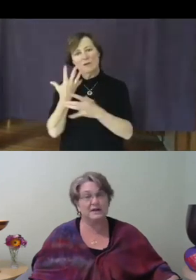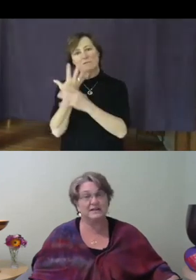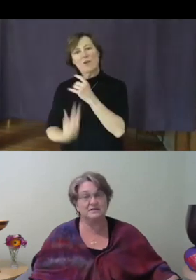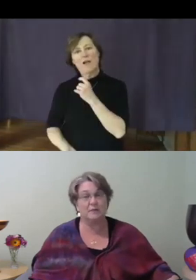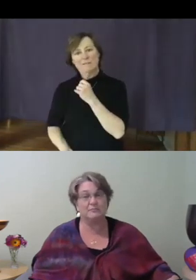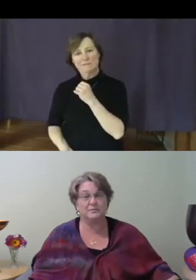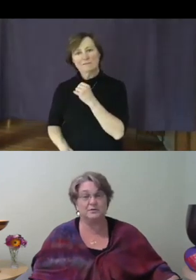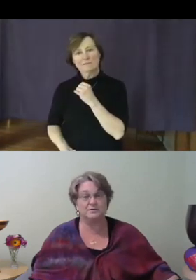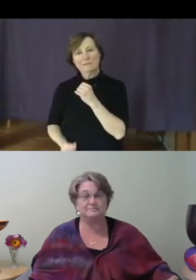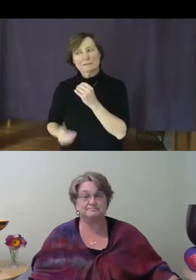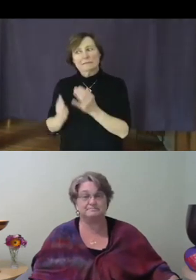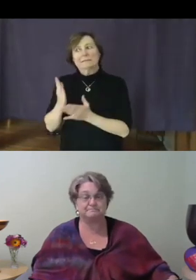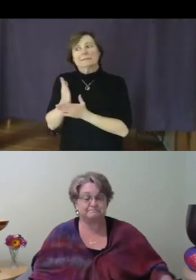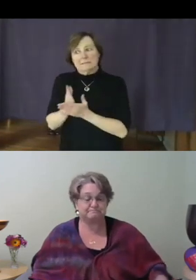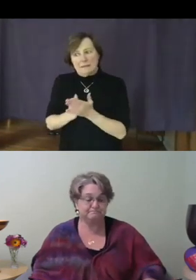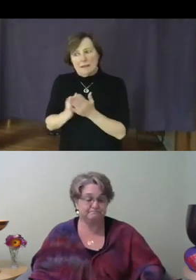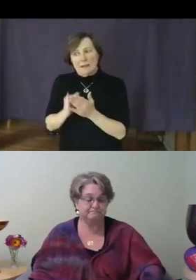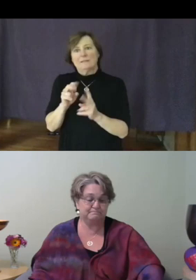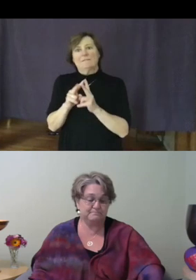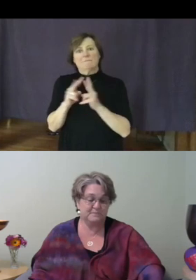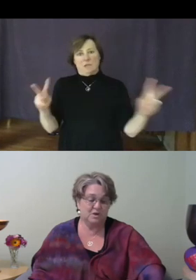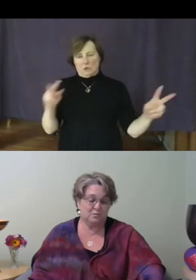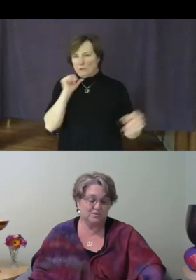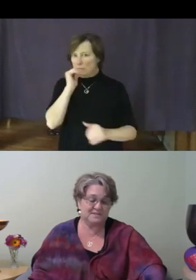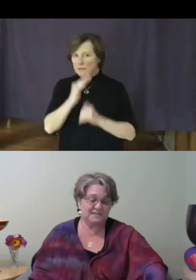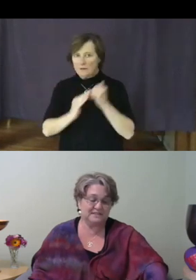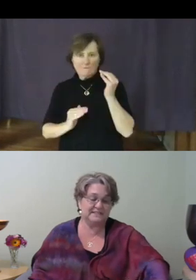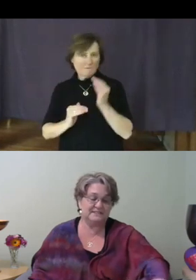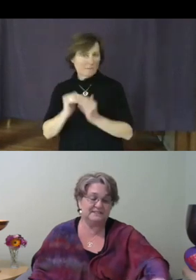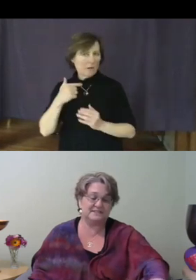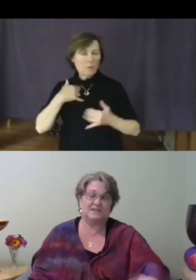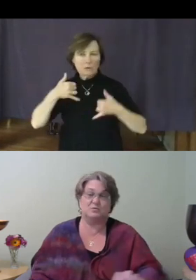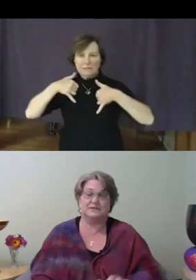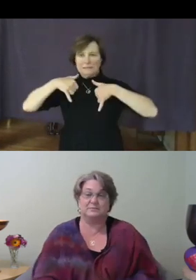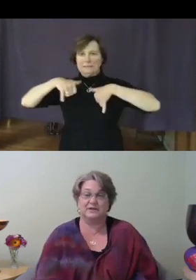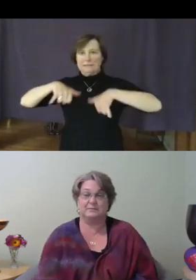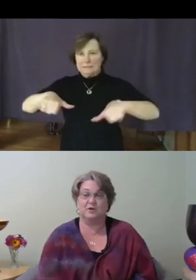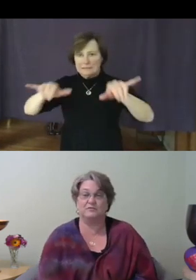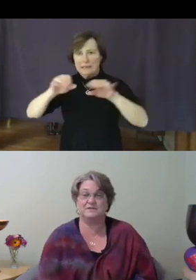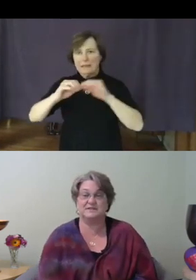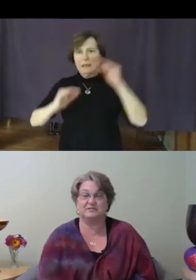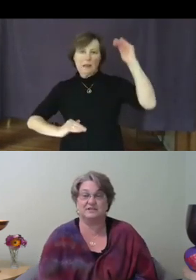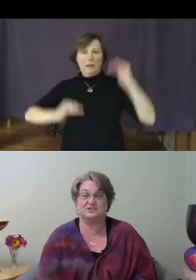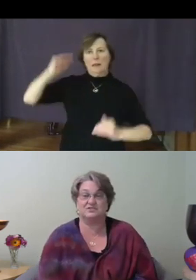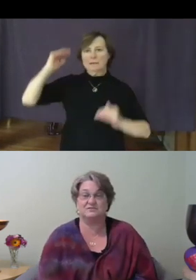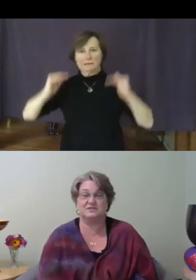uncomfortable. We're still in disequilibrium over several issues in